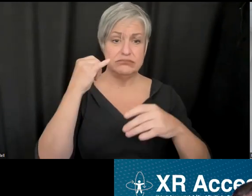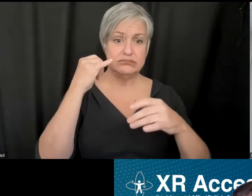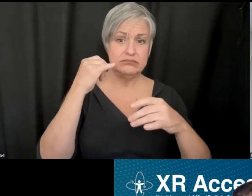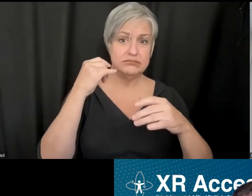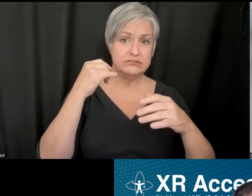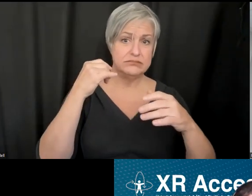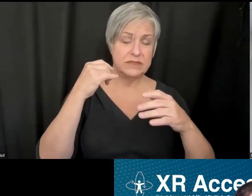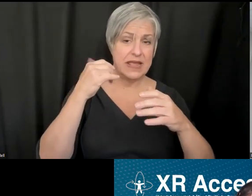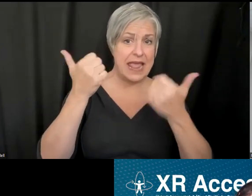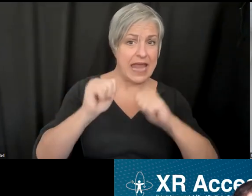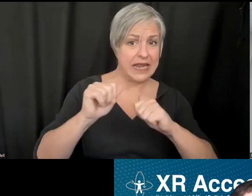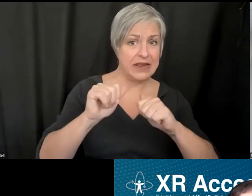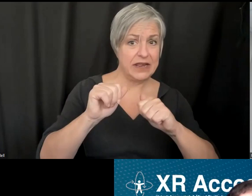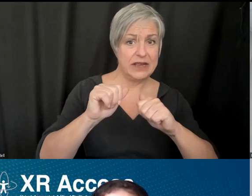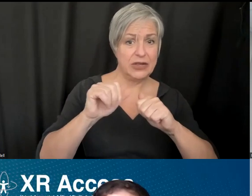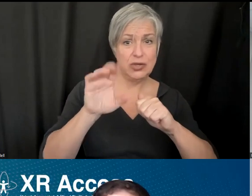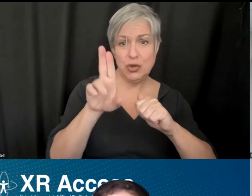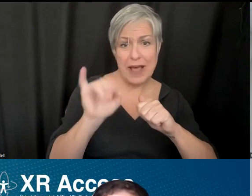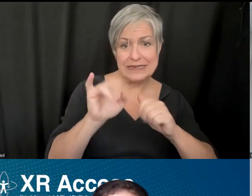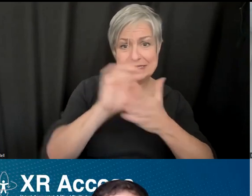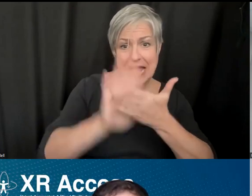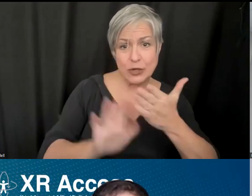UI designers in the audience that would maybe like to speak